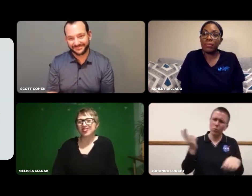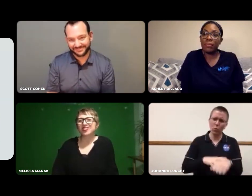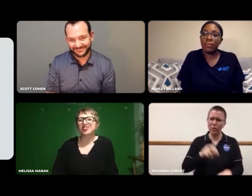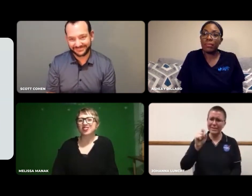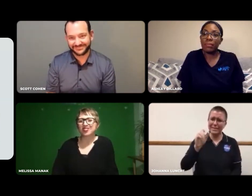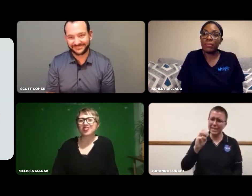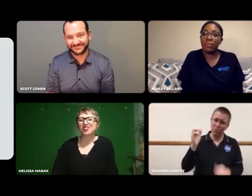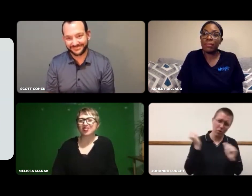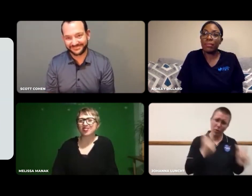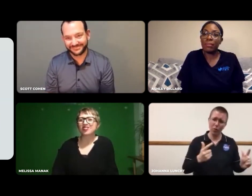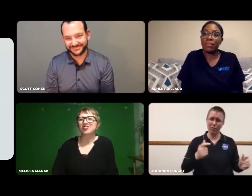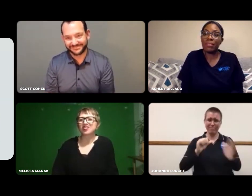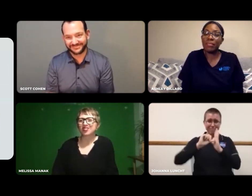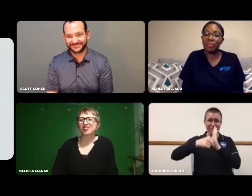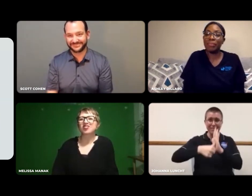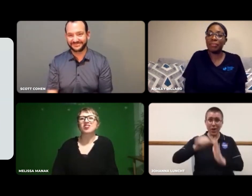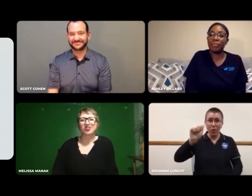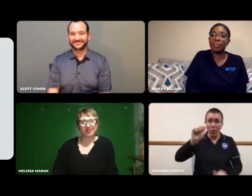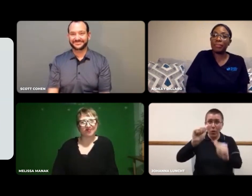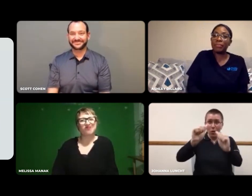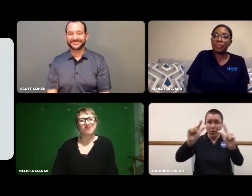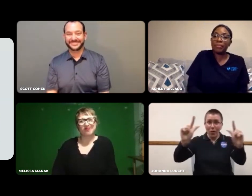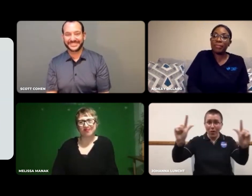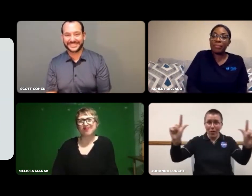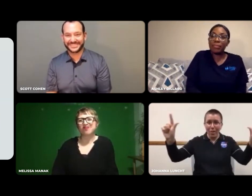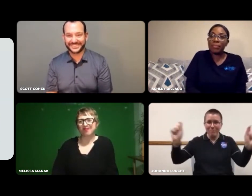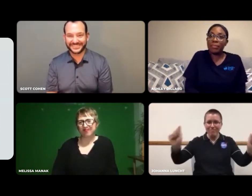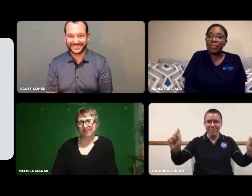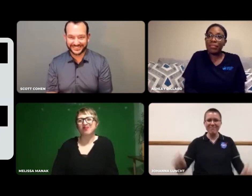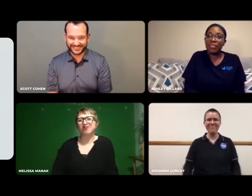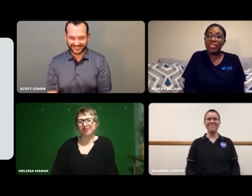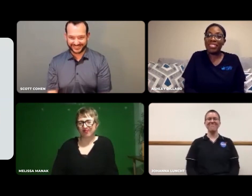Of course, all of the STEM.